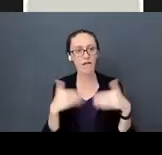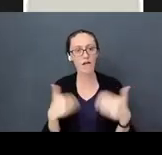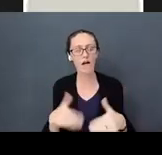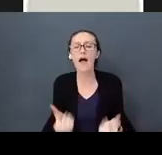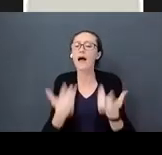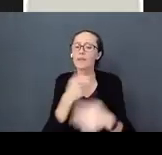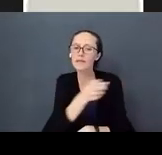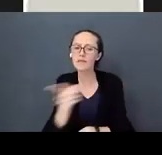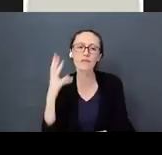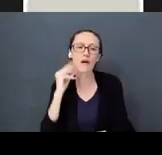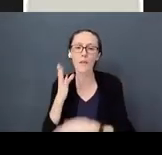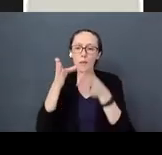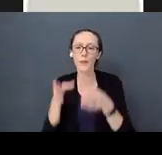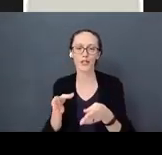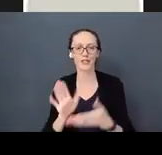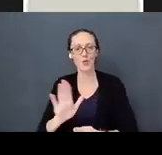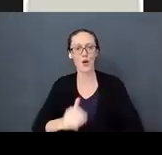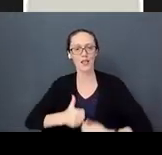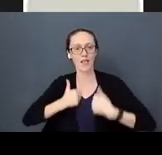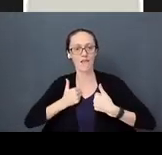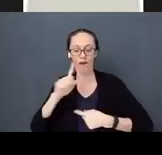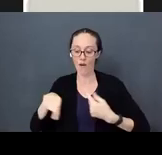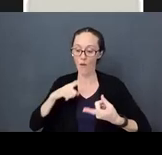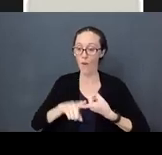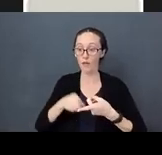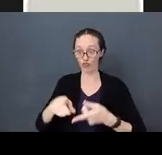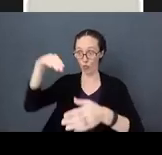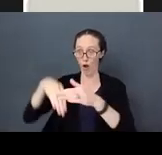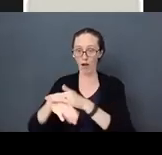that when you walked into the room their face lit up like a Christmas tree? That kind